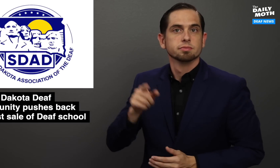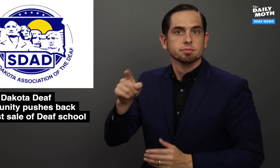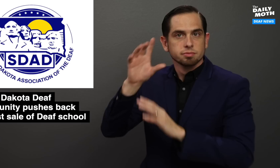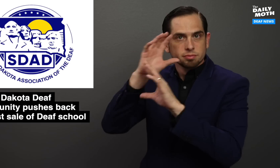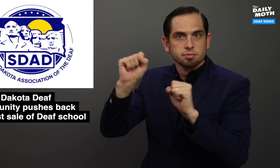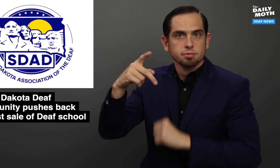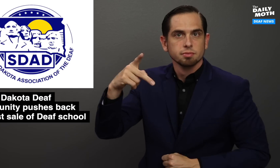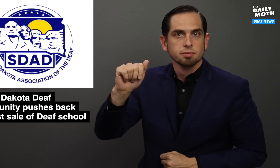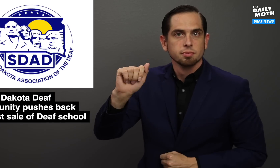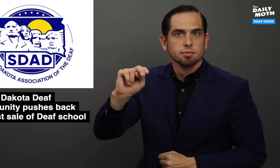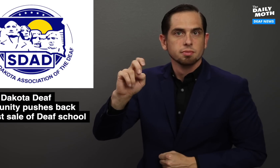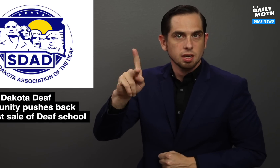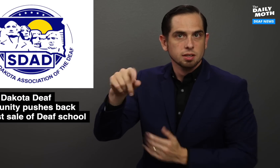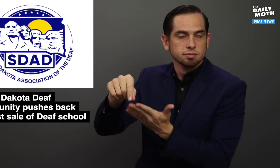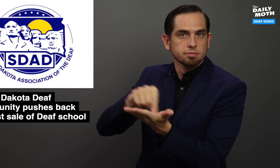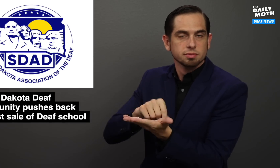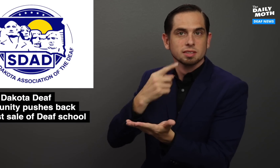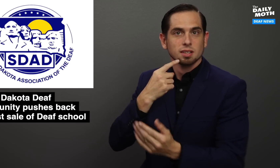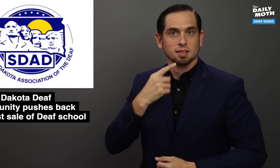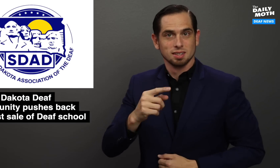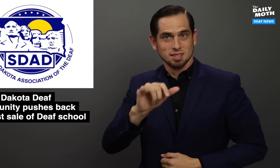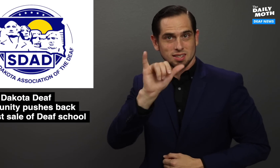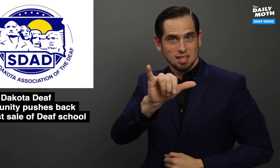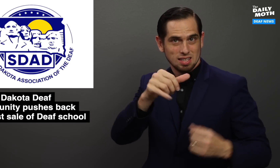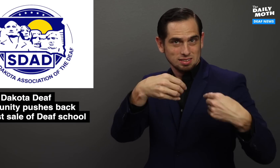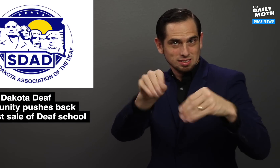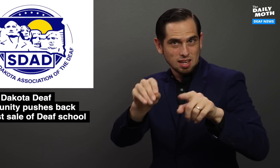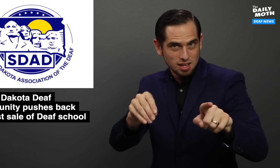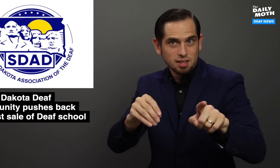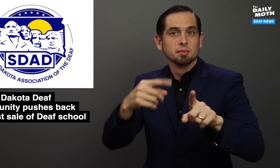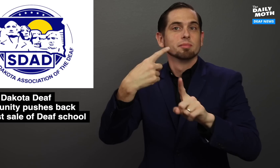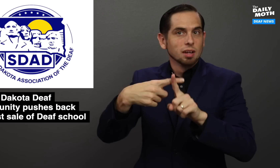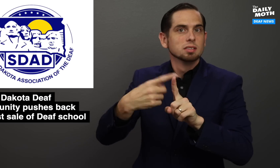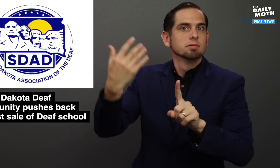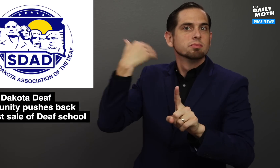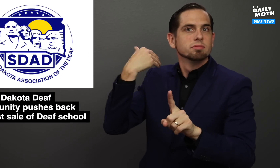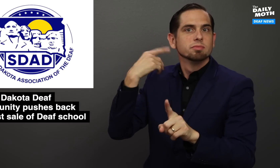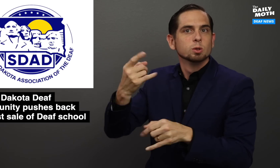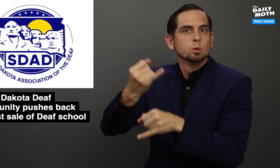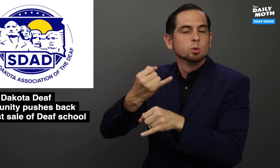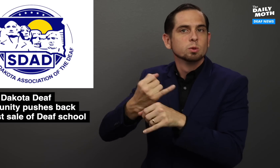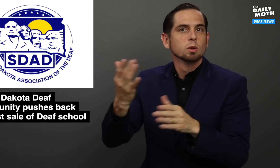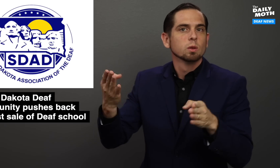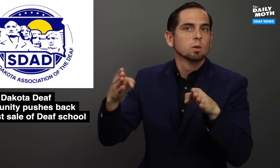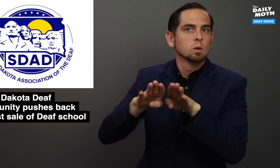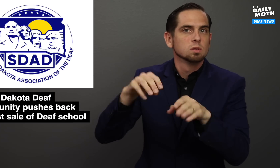Panek said this sale, in addition to the school closing